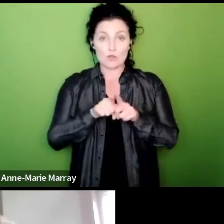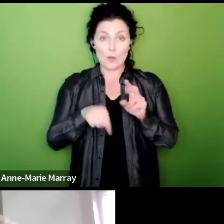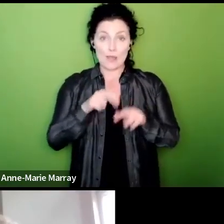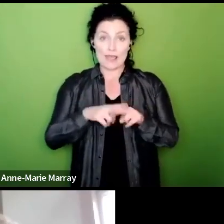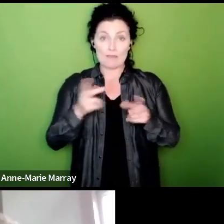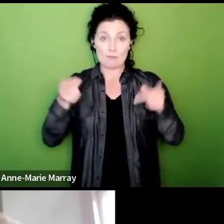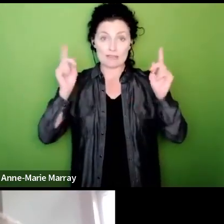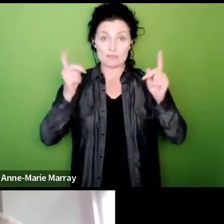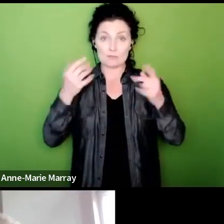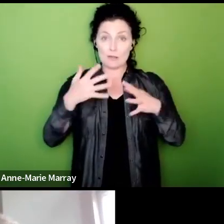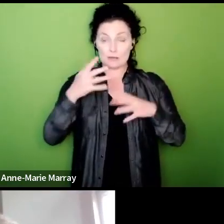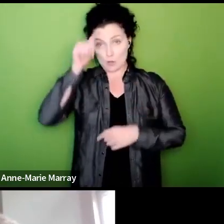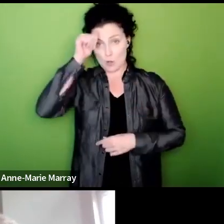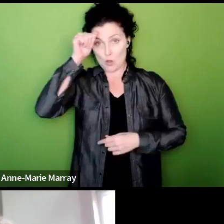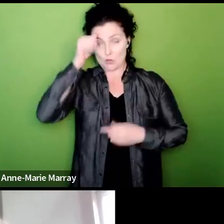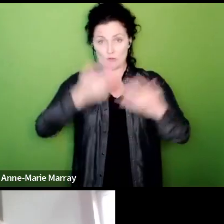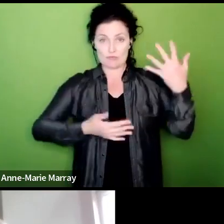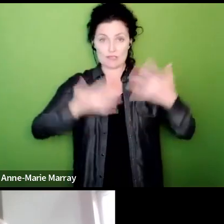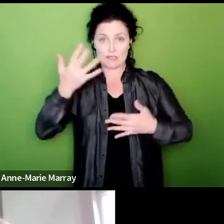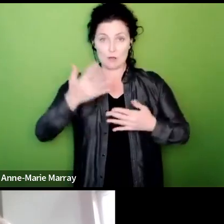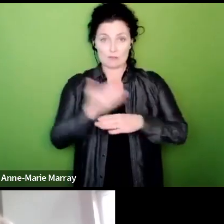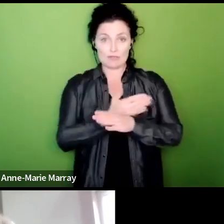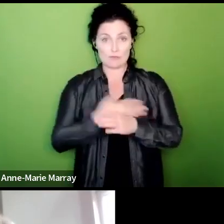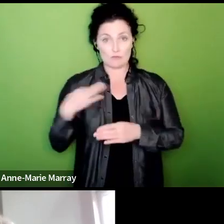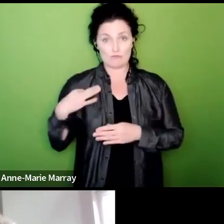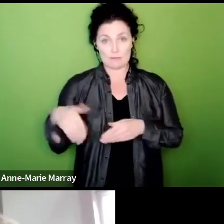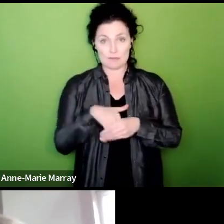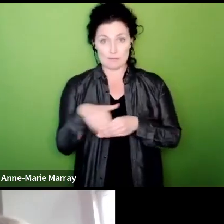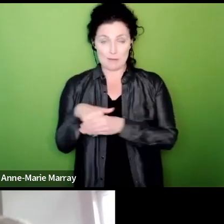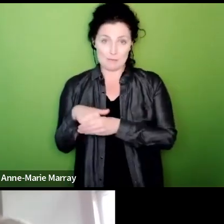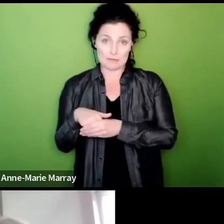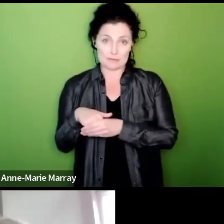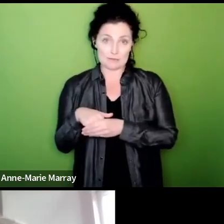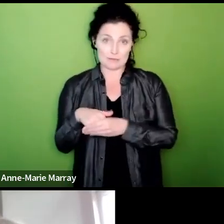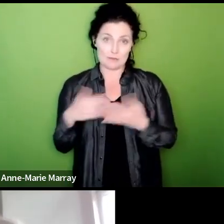and members then that's a sad state of affairs and clearly you know there are legal obligations